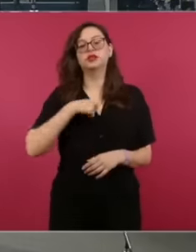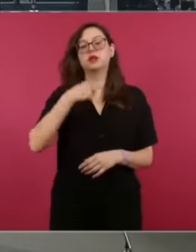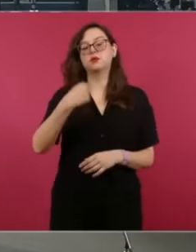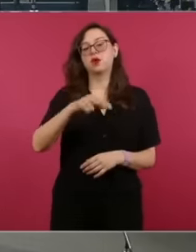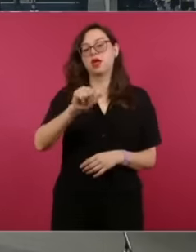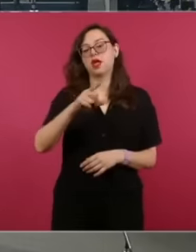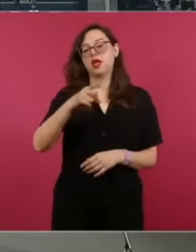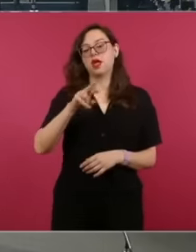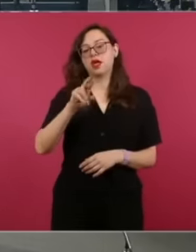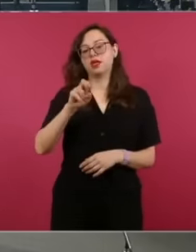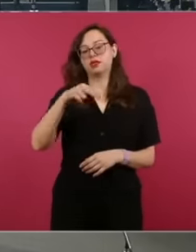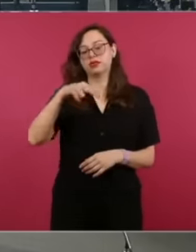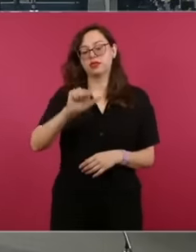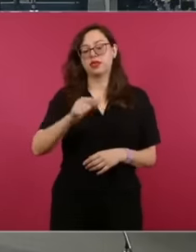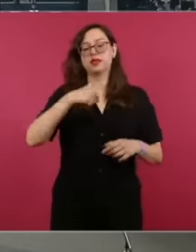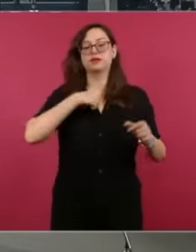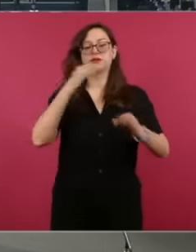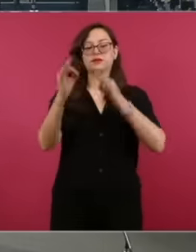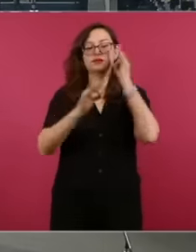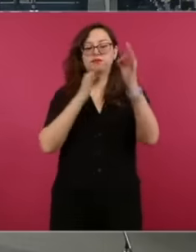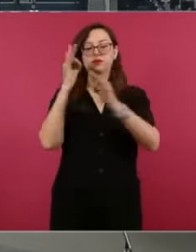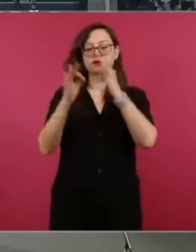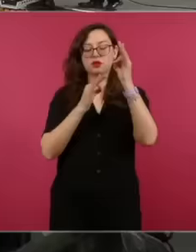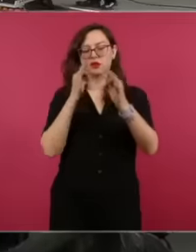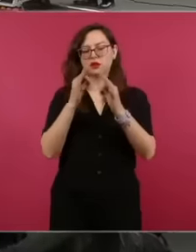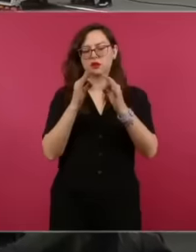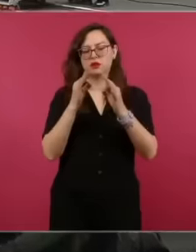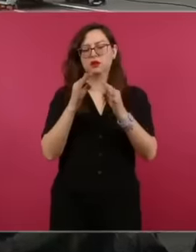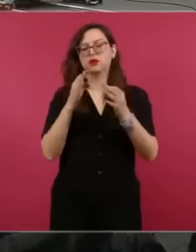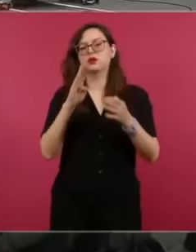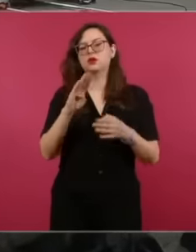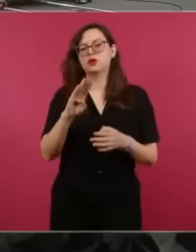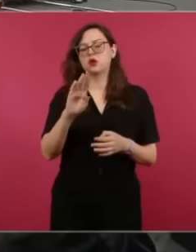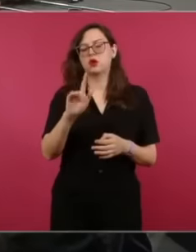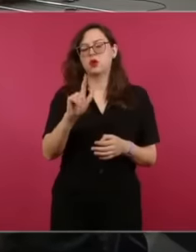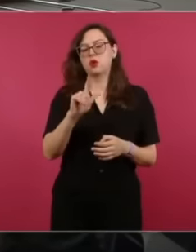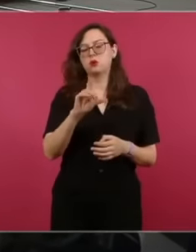a correspondent for the Bloomberg news agency at Bloomberg we did a